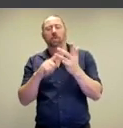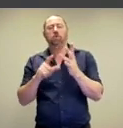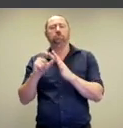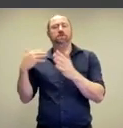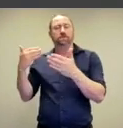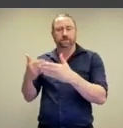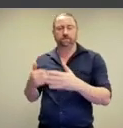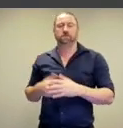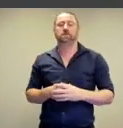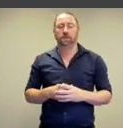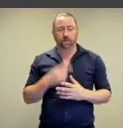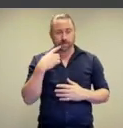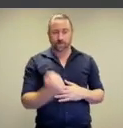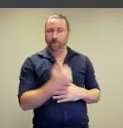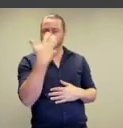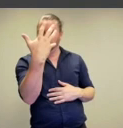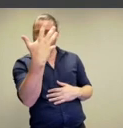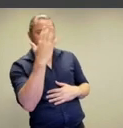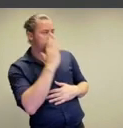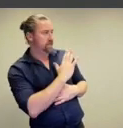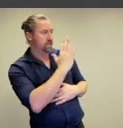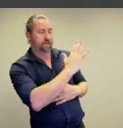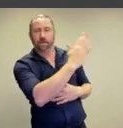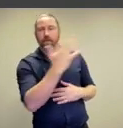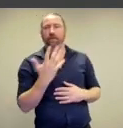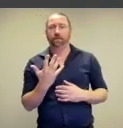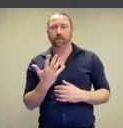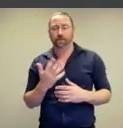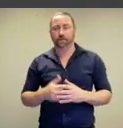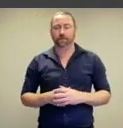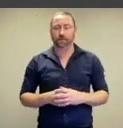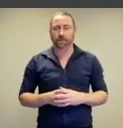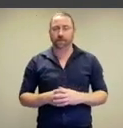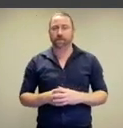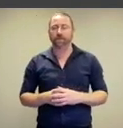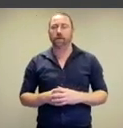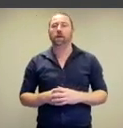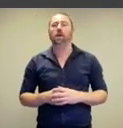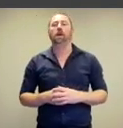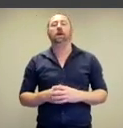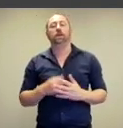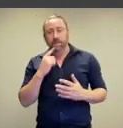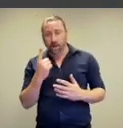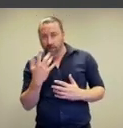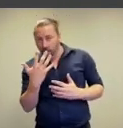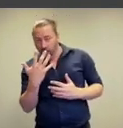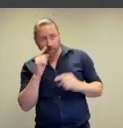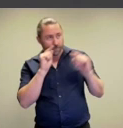five suspended bodies appear across the canvas. Despite the lack of